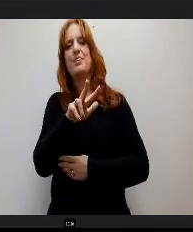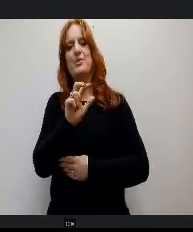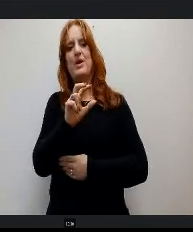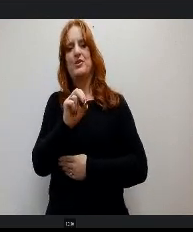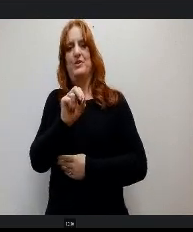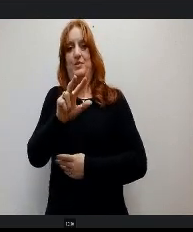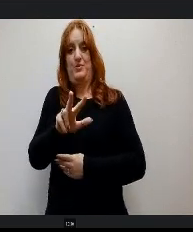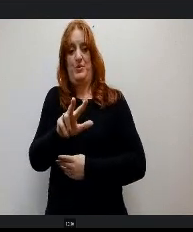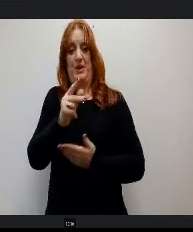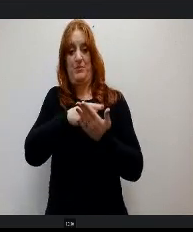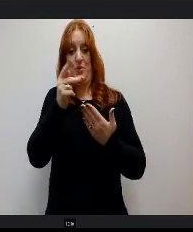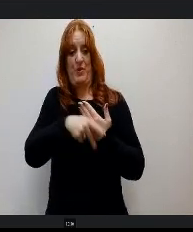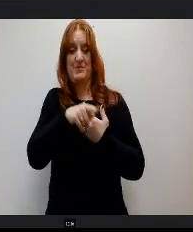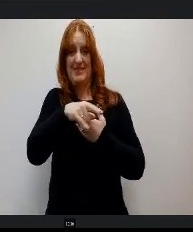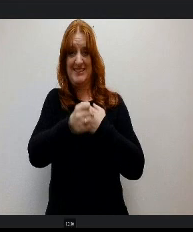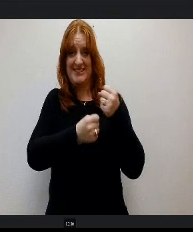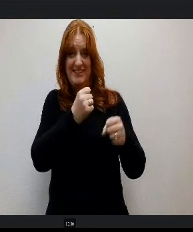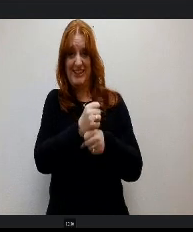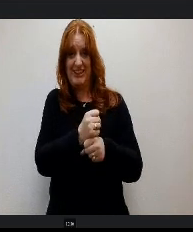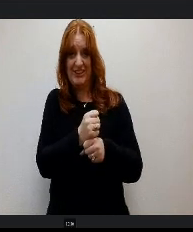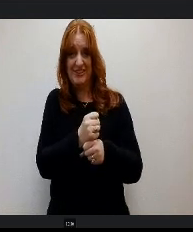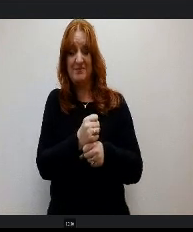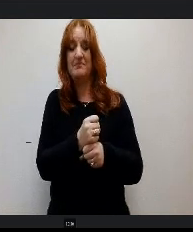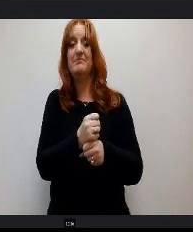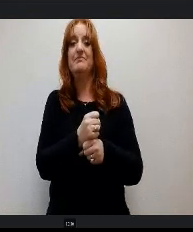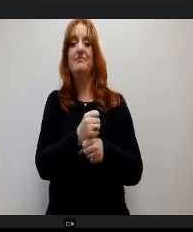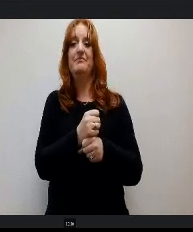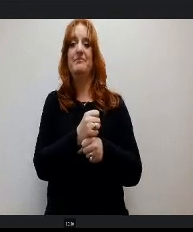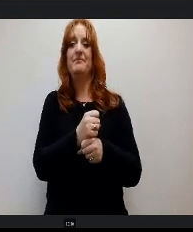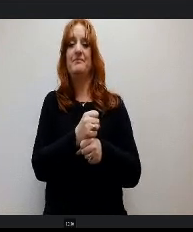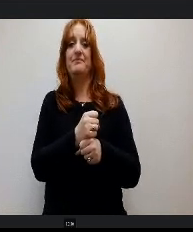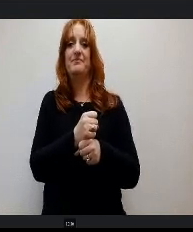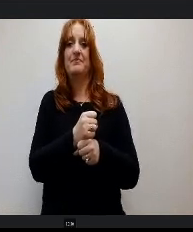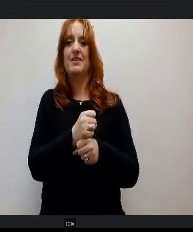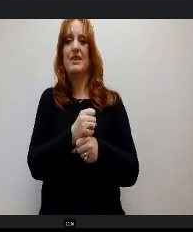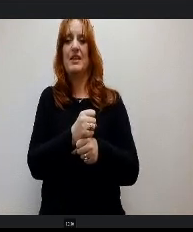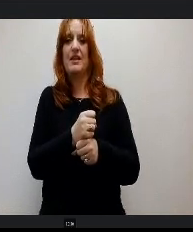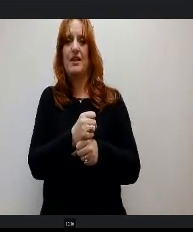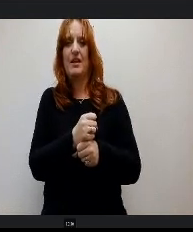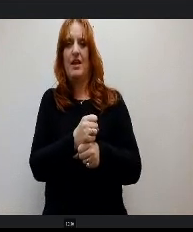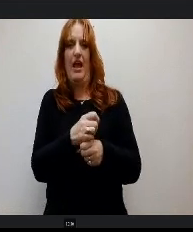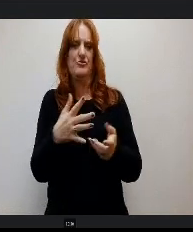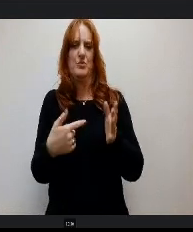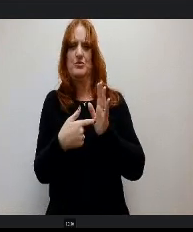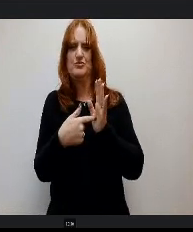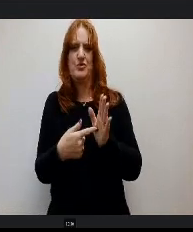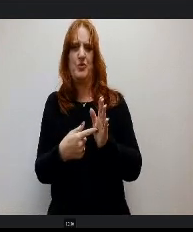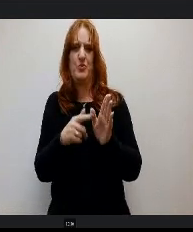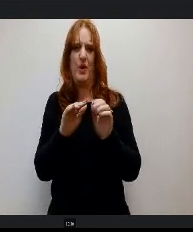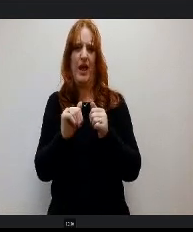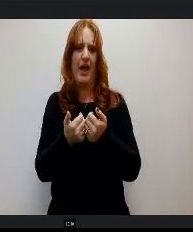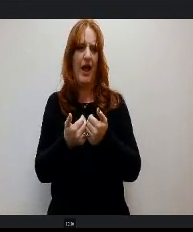this year and just to kind of point to relative how that how that has grown over the